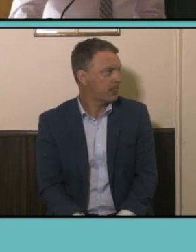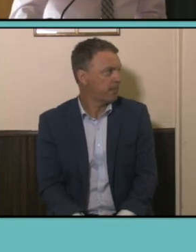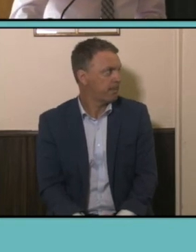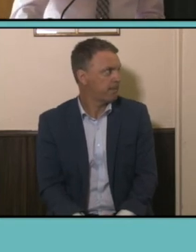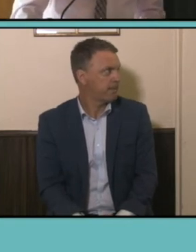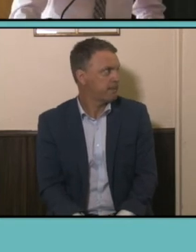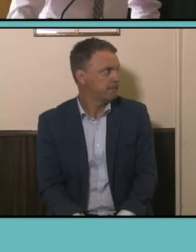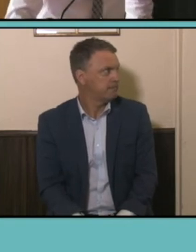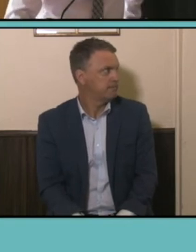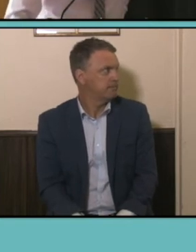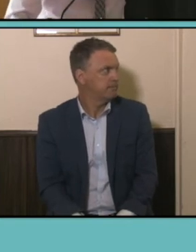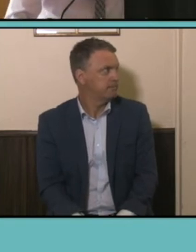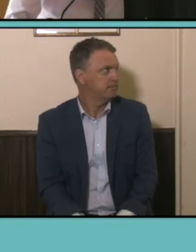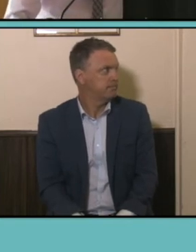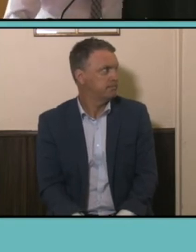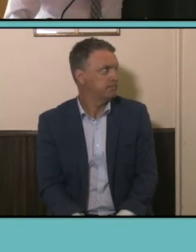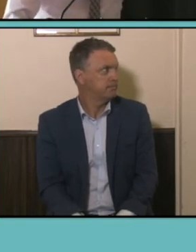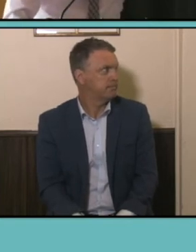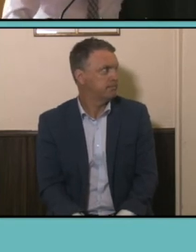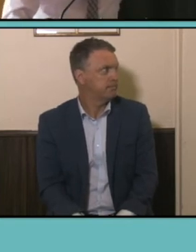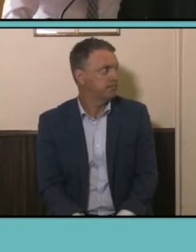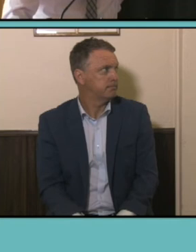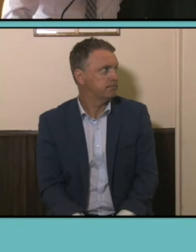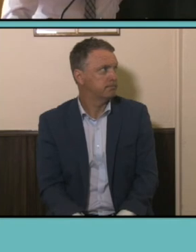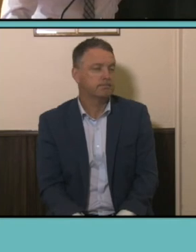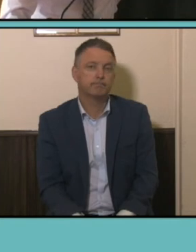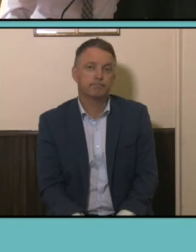So that this is a good slide and what should you be studying if you want to